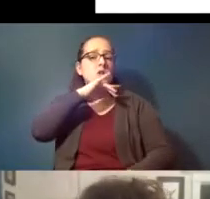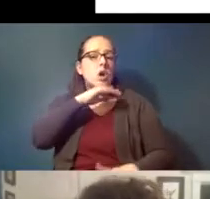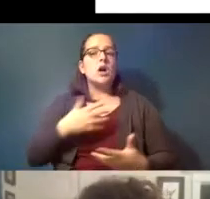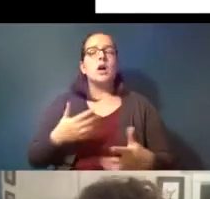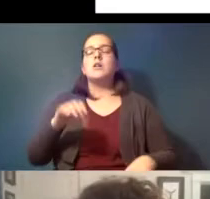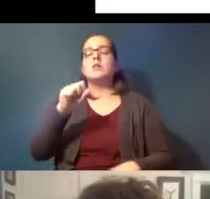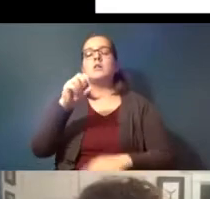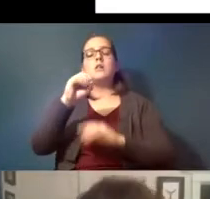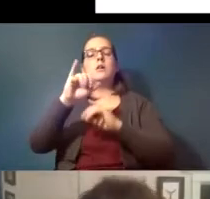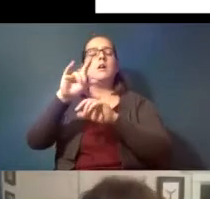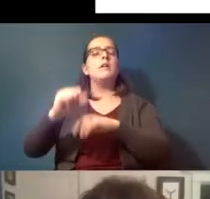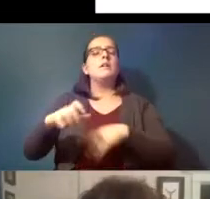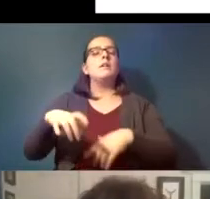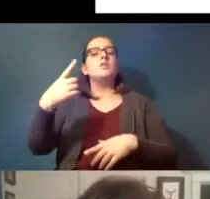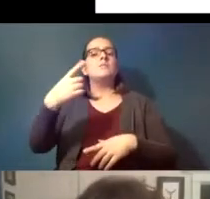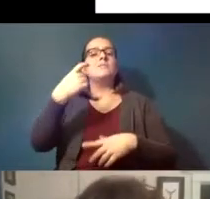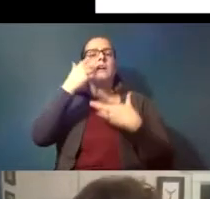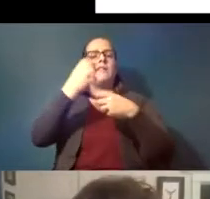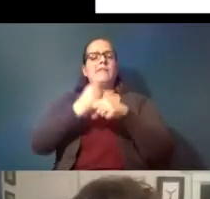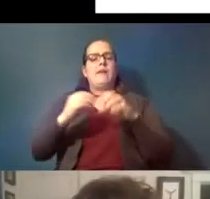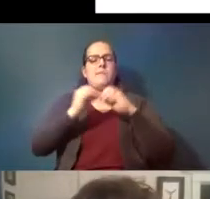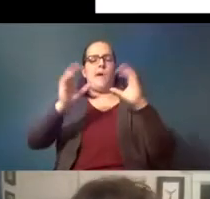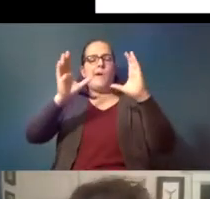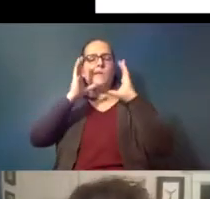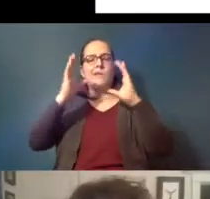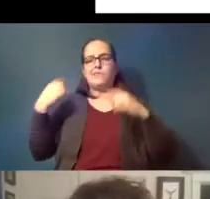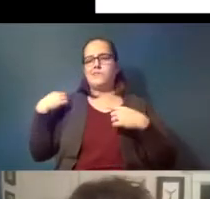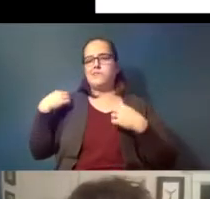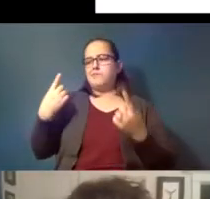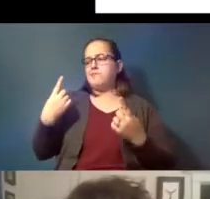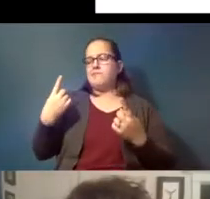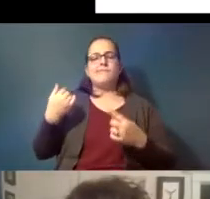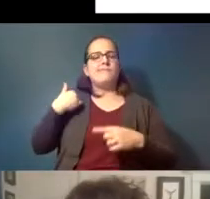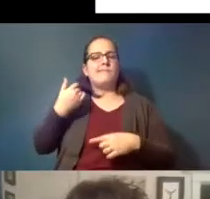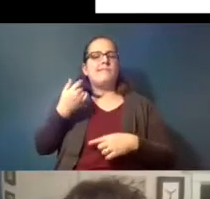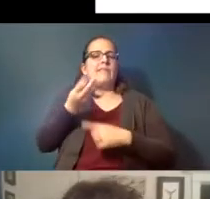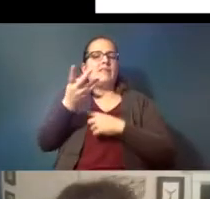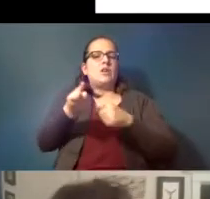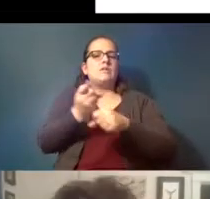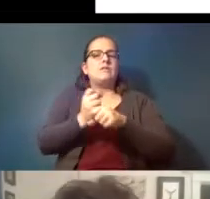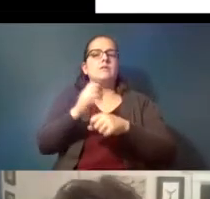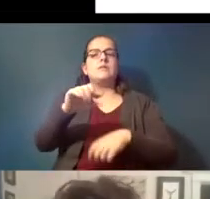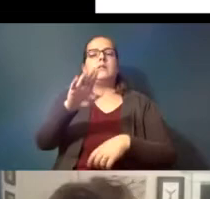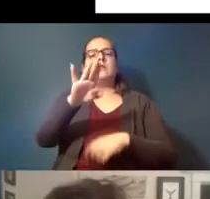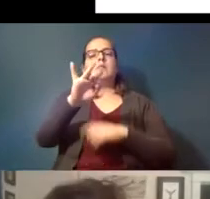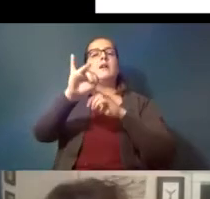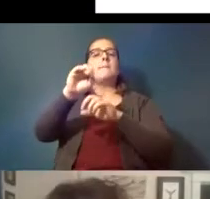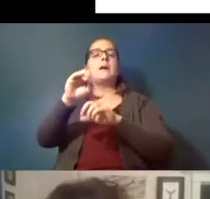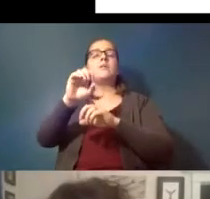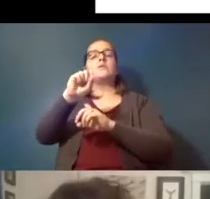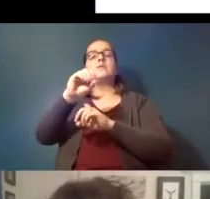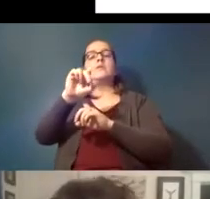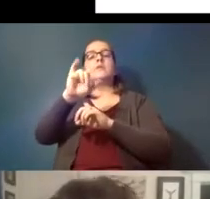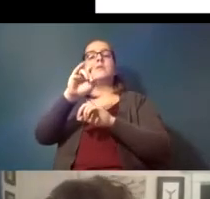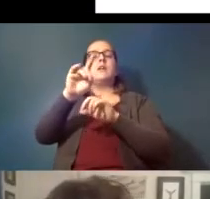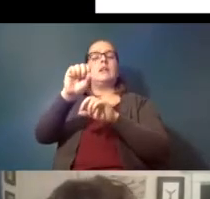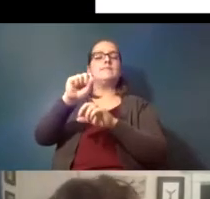that has received more attention over the past couple of years are biosolids which are amended